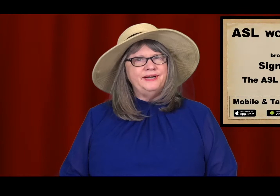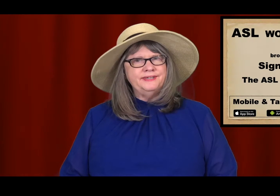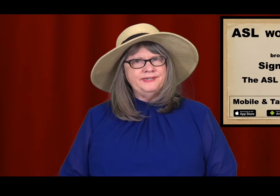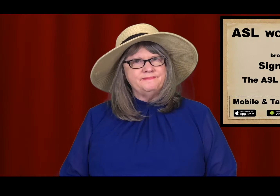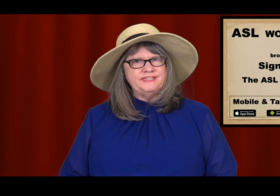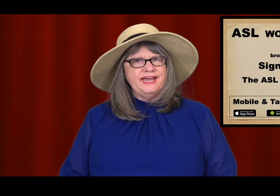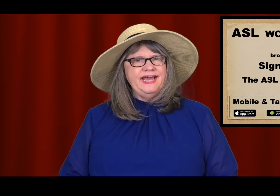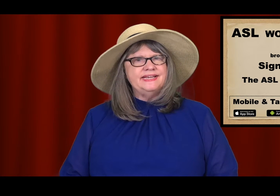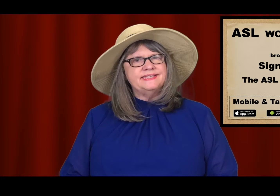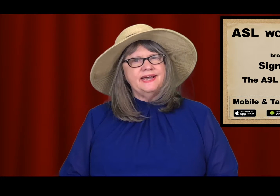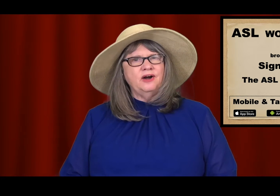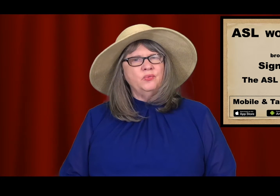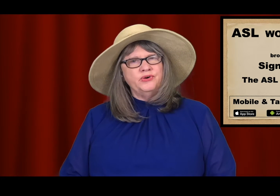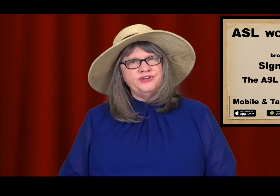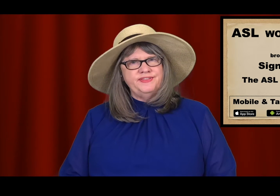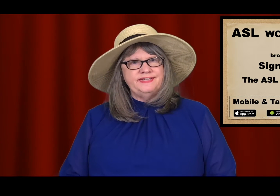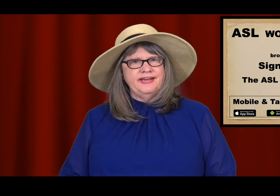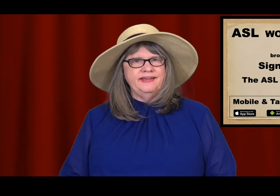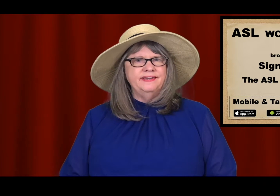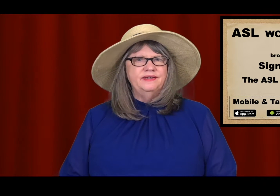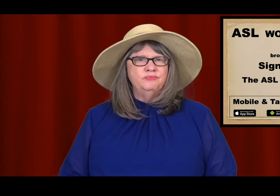Welcome to ASL Word Of The Day,